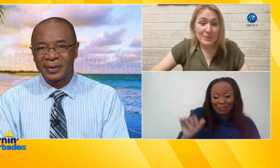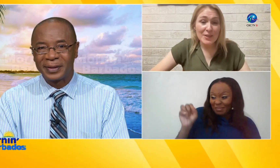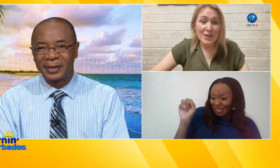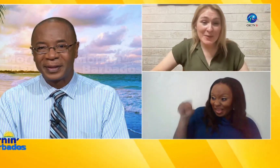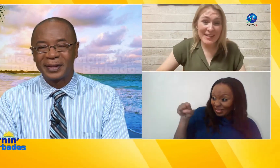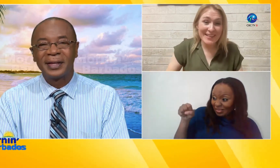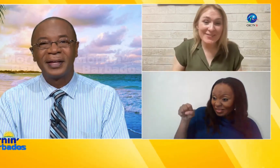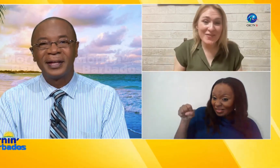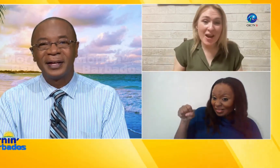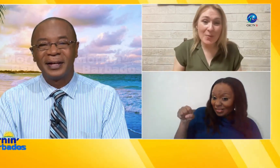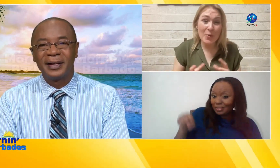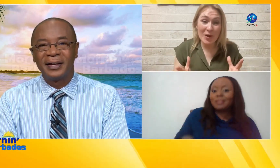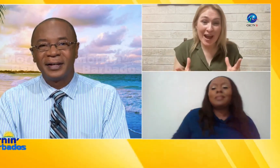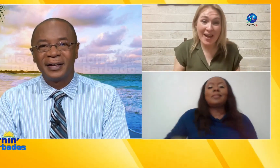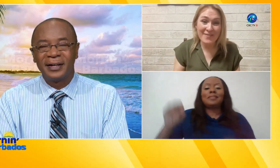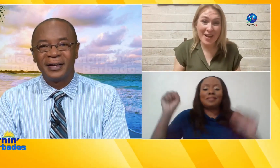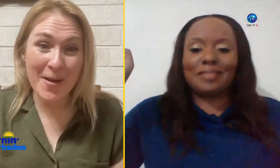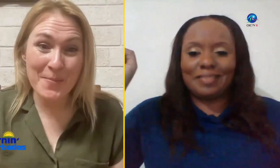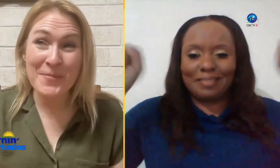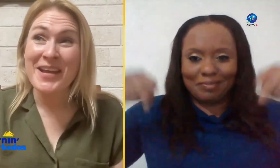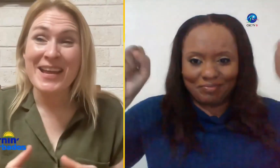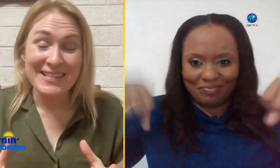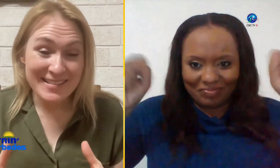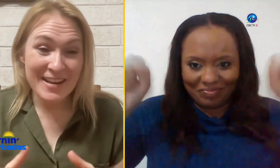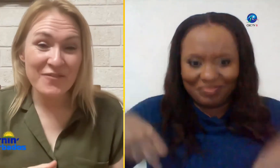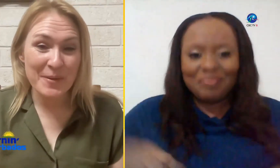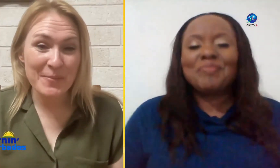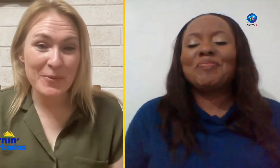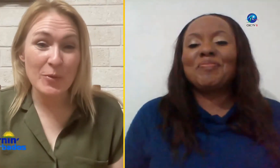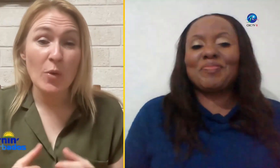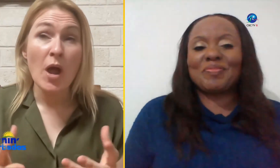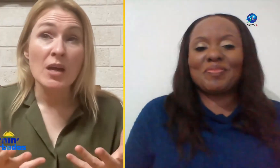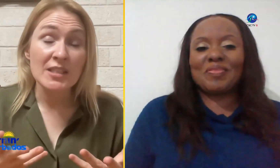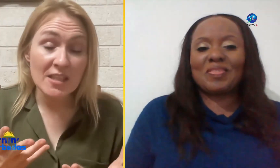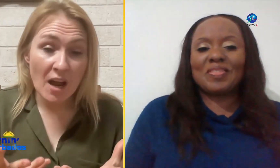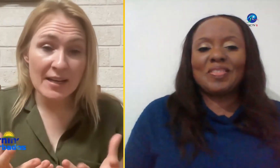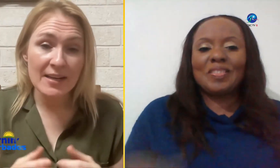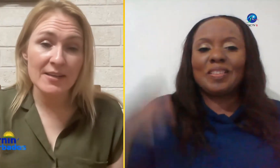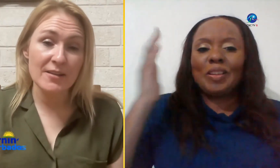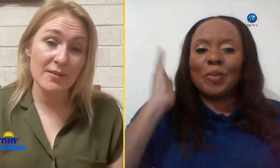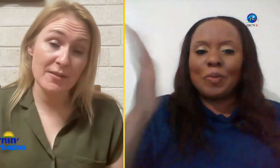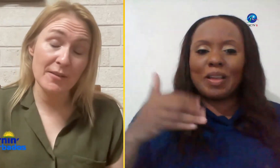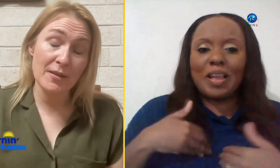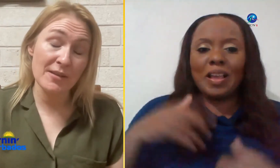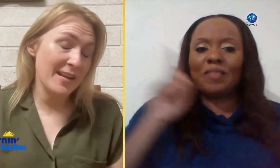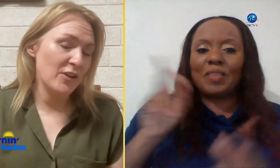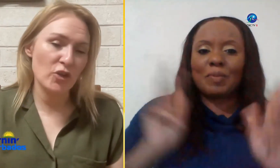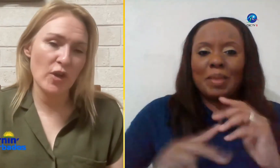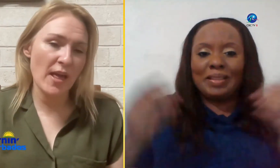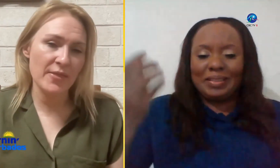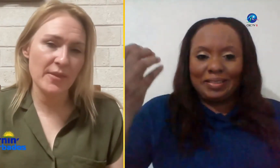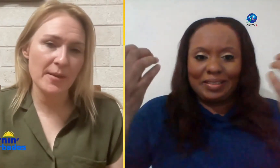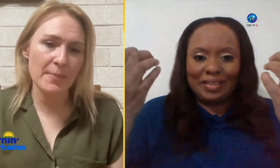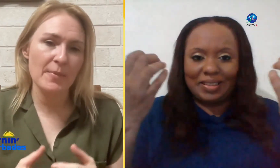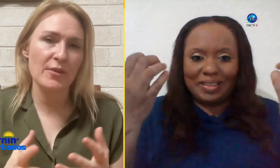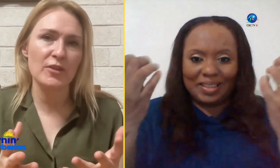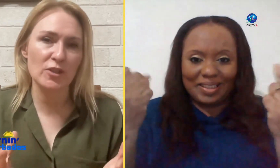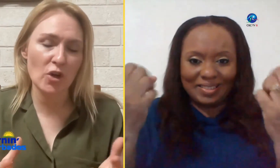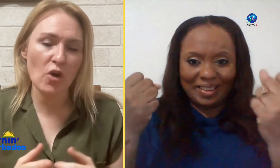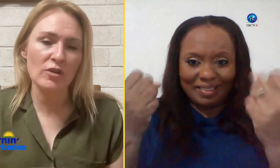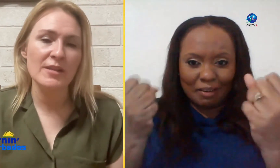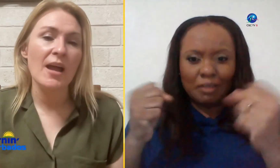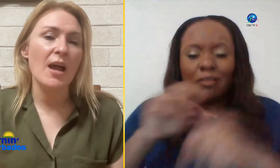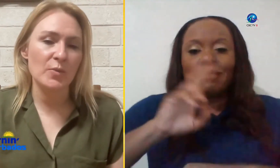absolutely that's right we will have um deaf people standing the national anthem the strong